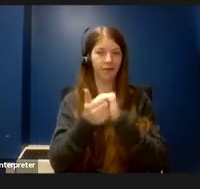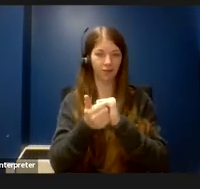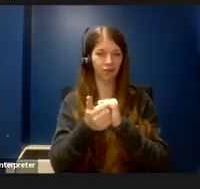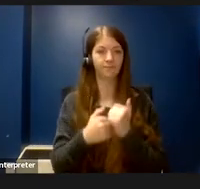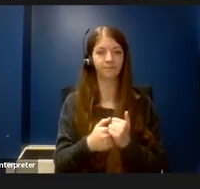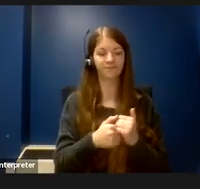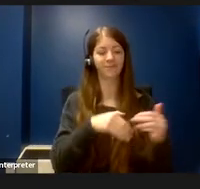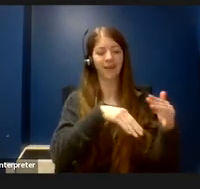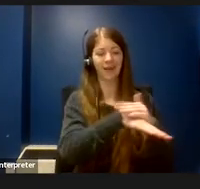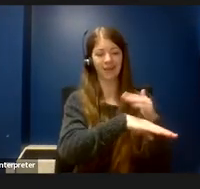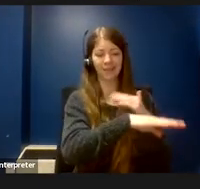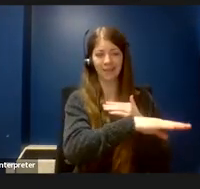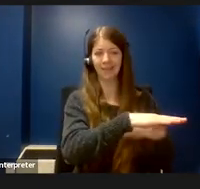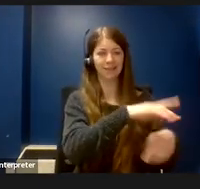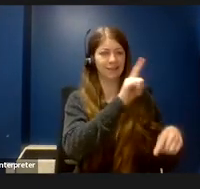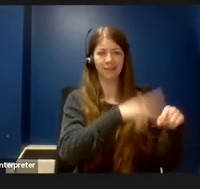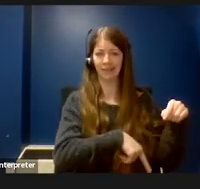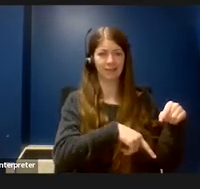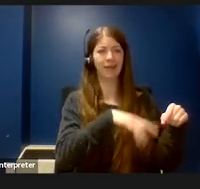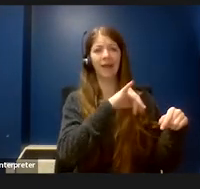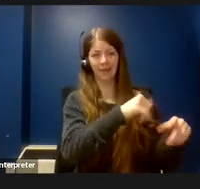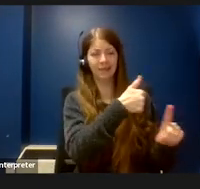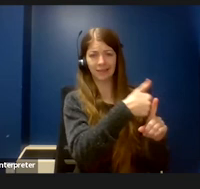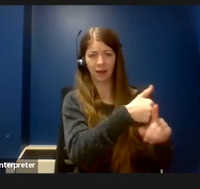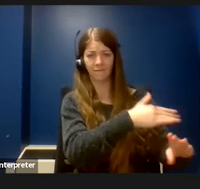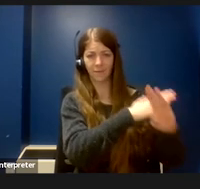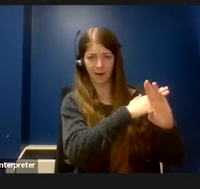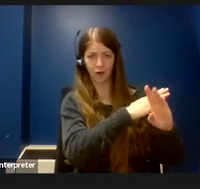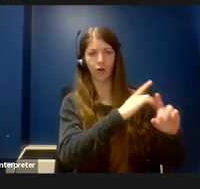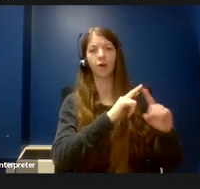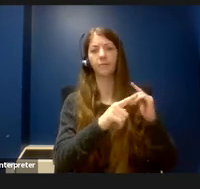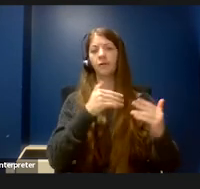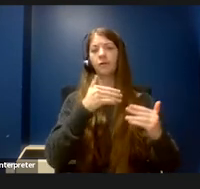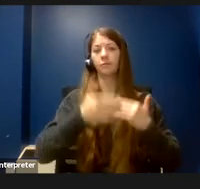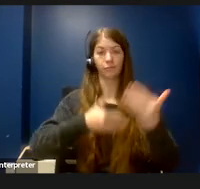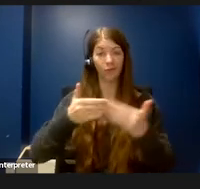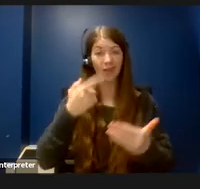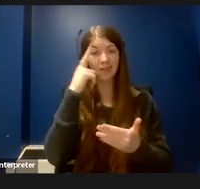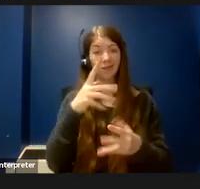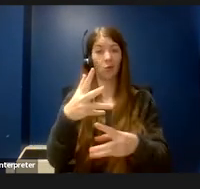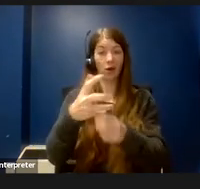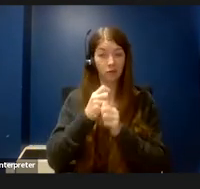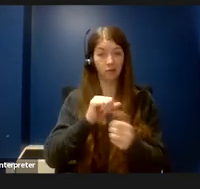a barrier, but the process involved in acquiring an accommodation is also a barrier.